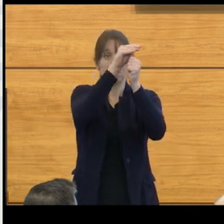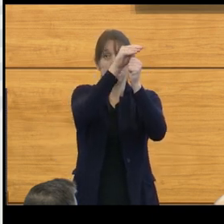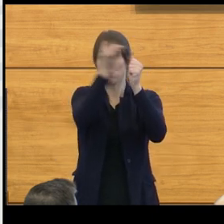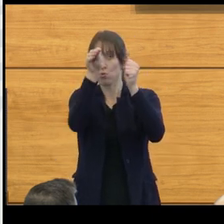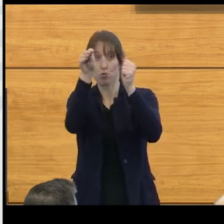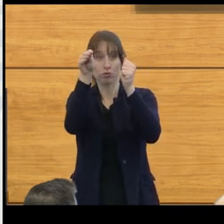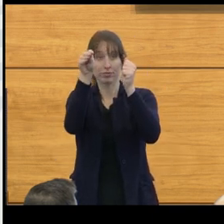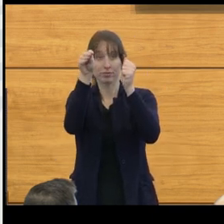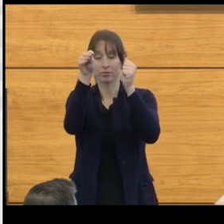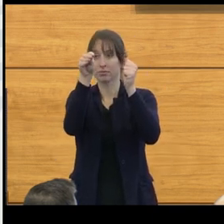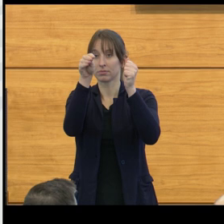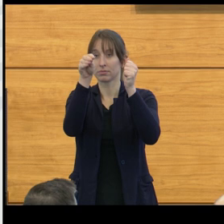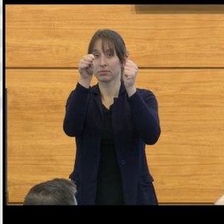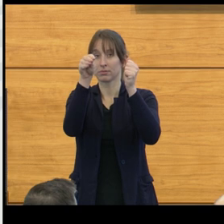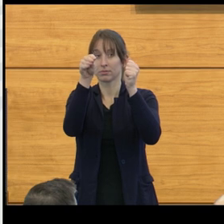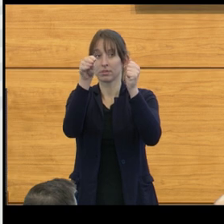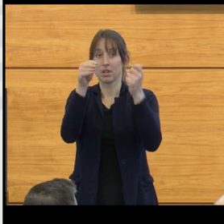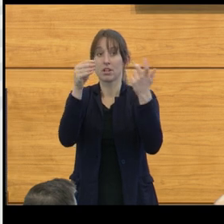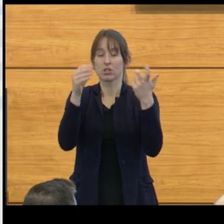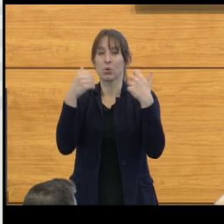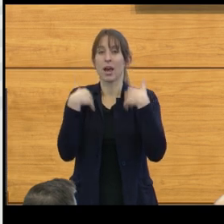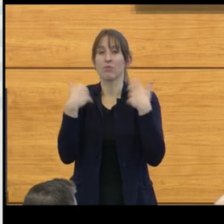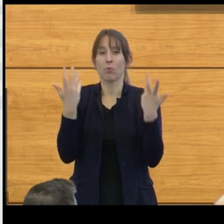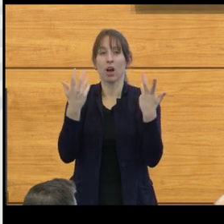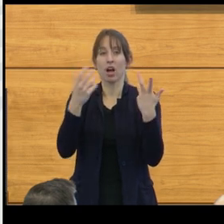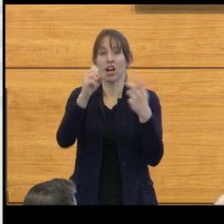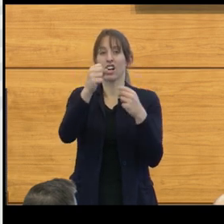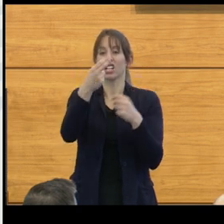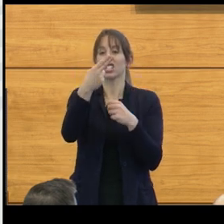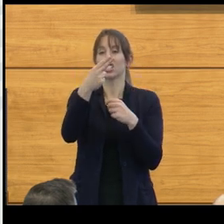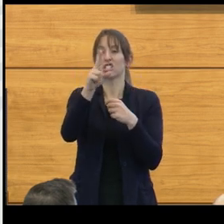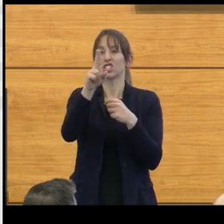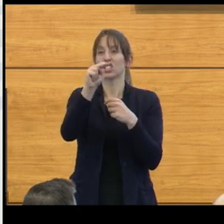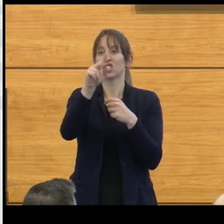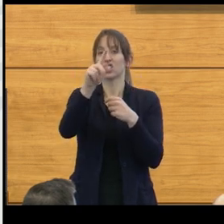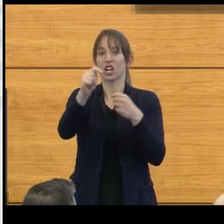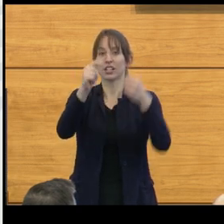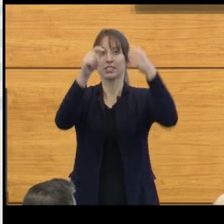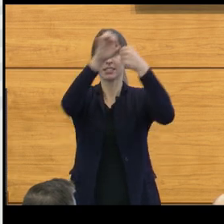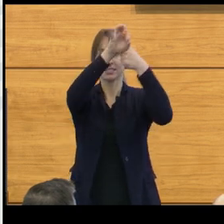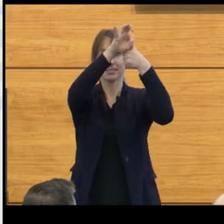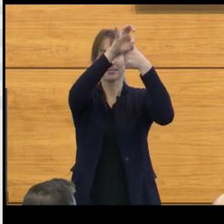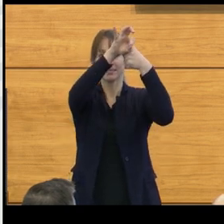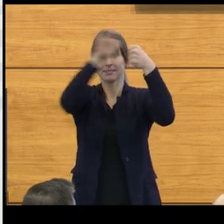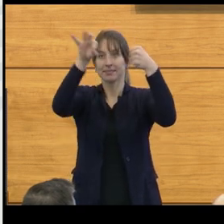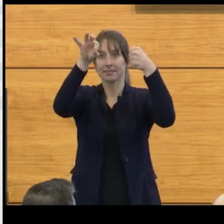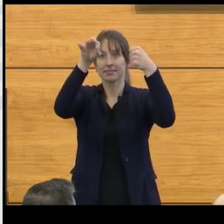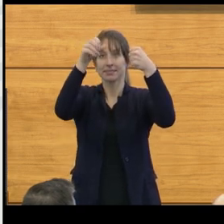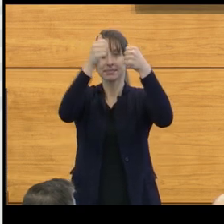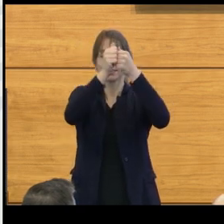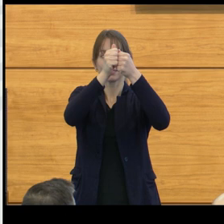He created a lumbo-ureteral shunt, and he used it in an 8-year-old. Unfortunately, that child eventually died of sepsis.